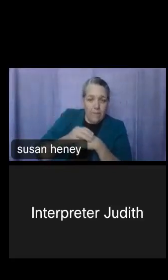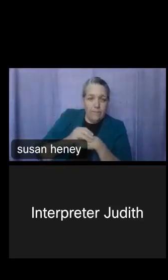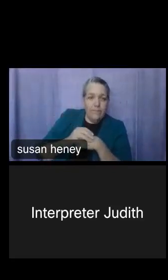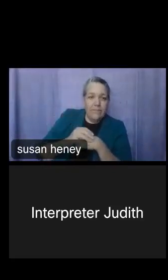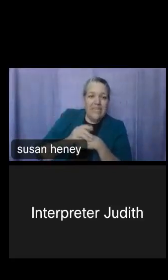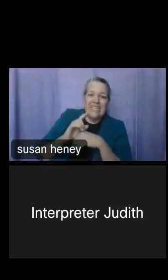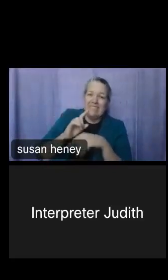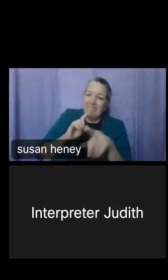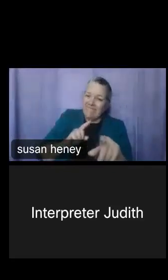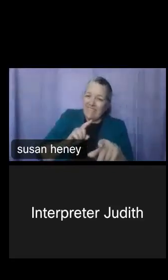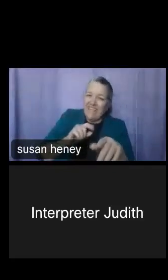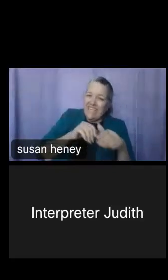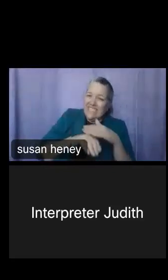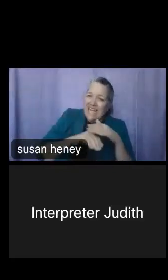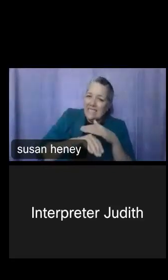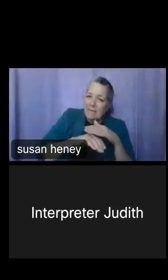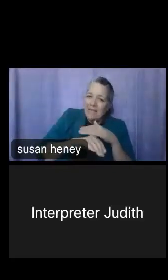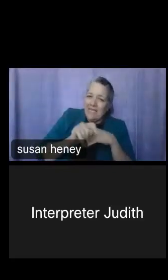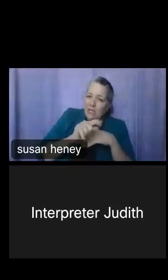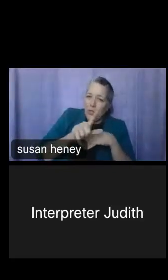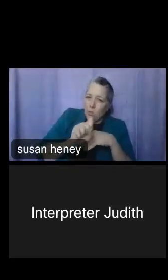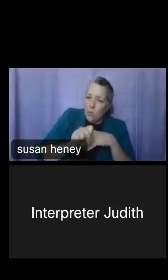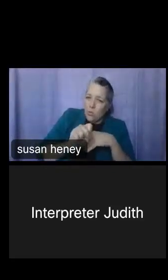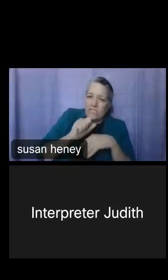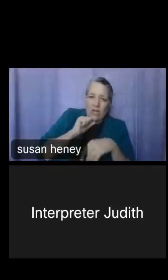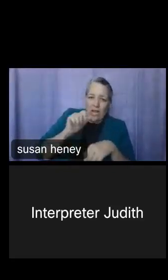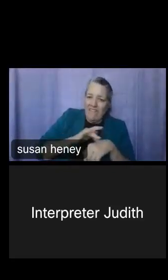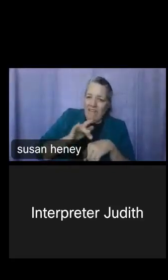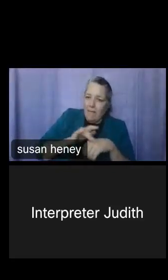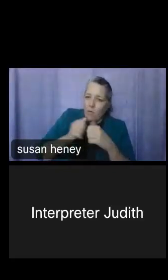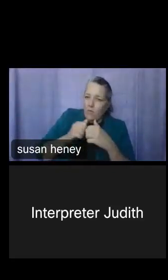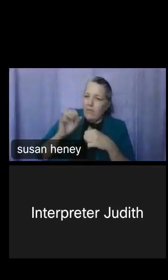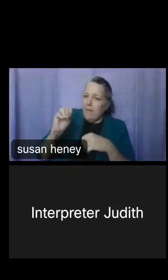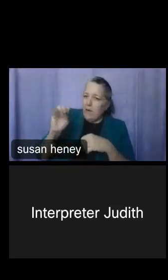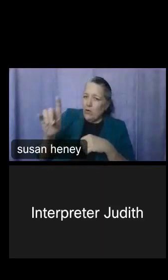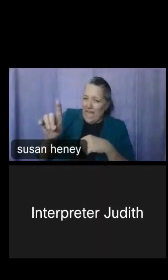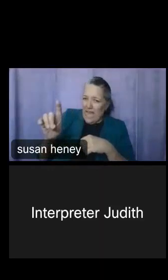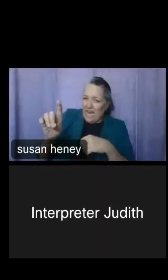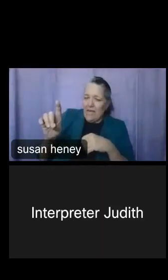so typically, I will use my ZoomText to invert the colors as I like. But in the upper right-hand